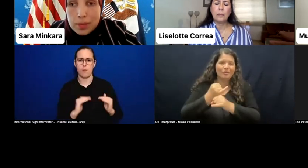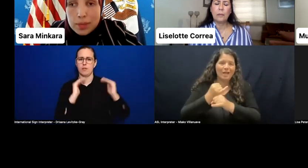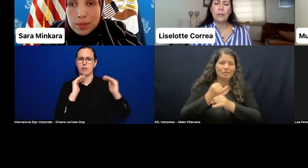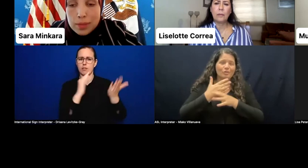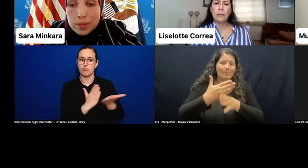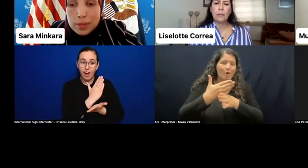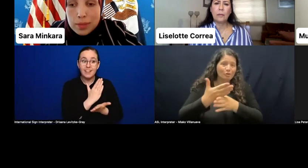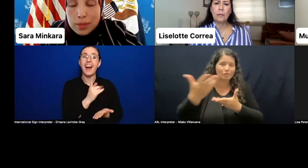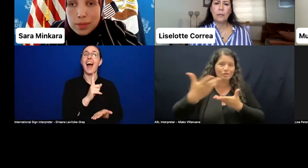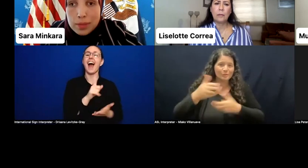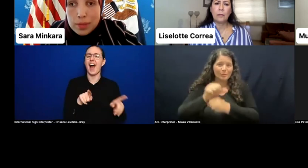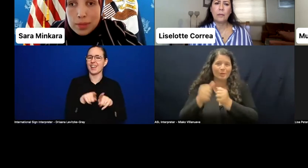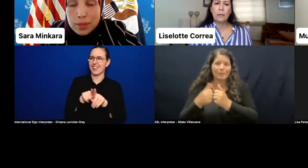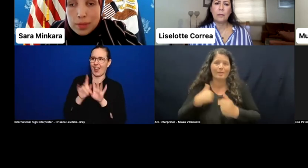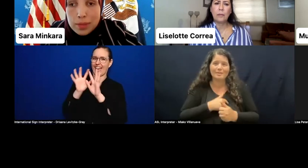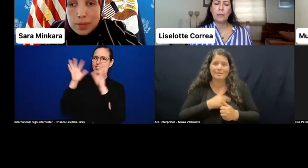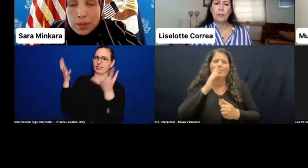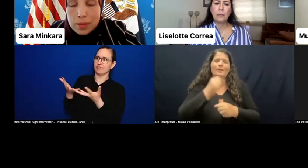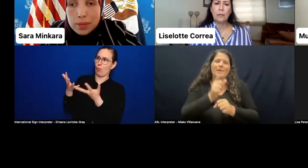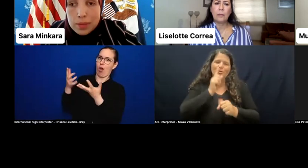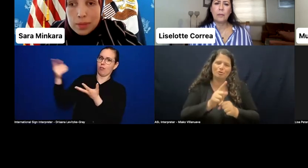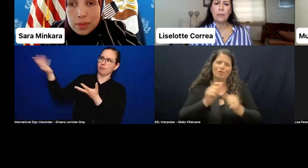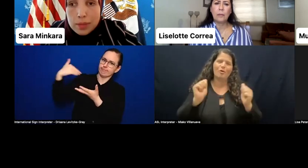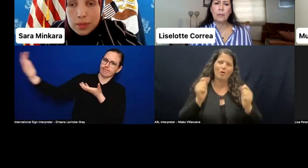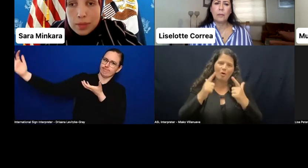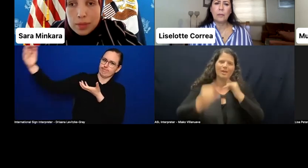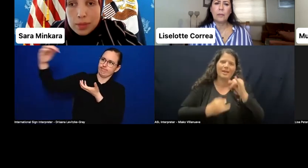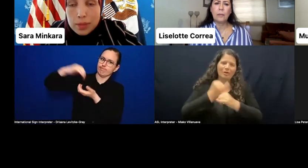ensure that all international cooperation programs are